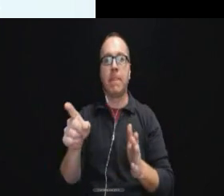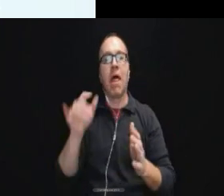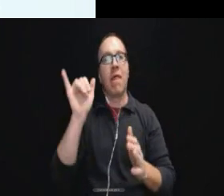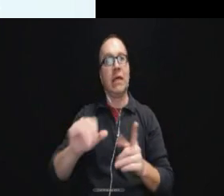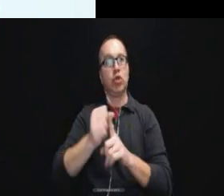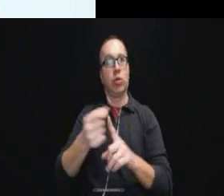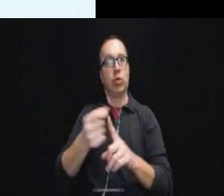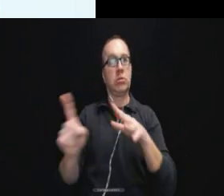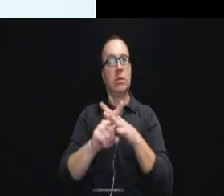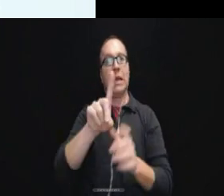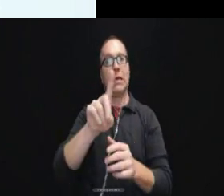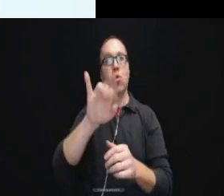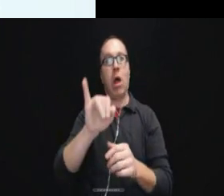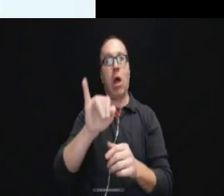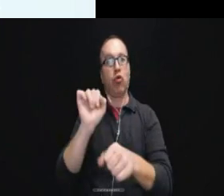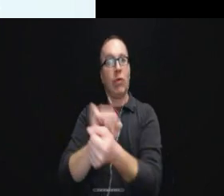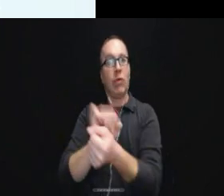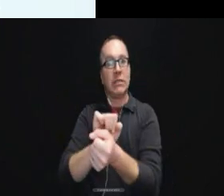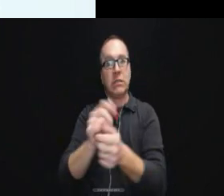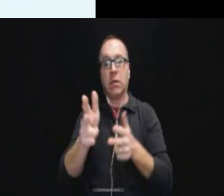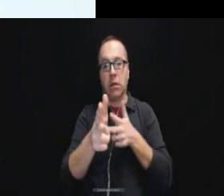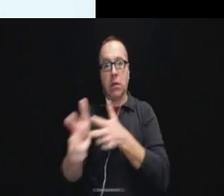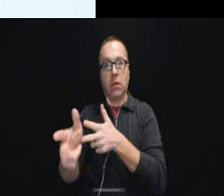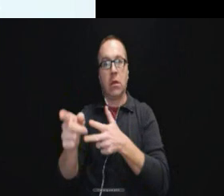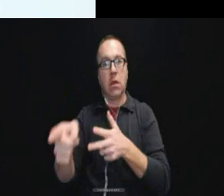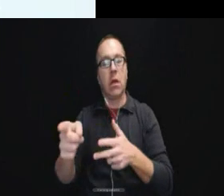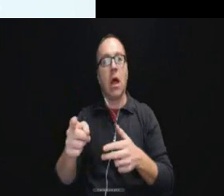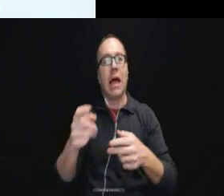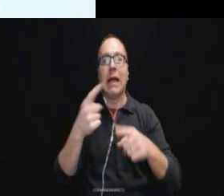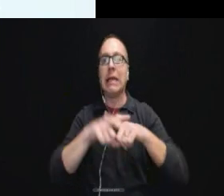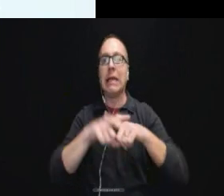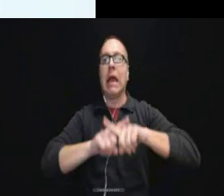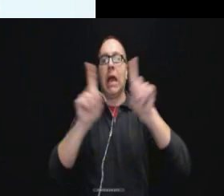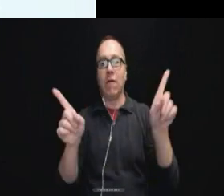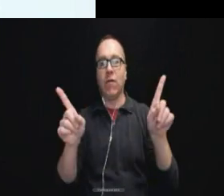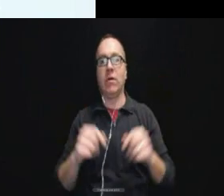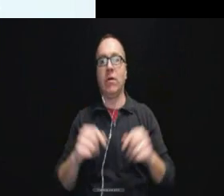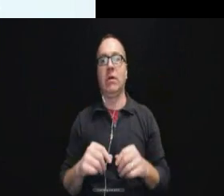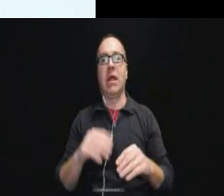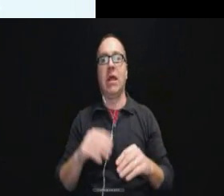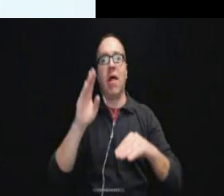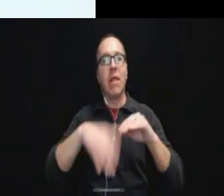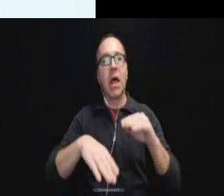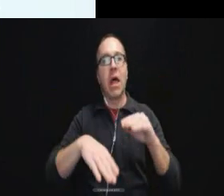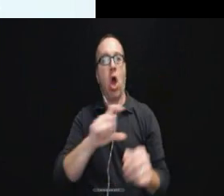DUI arrest on the roadside are really different from those of an officer in other situations,